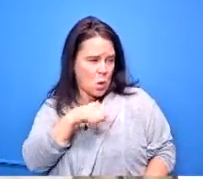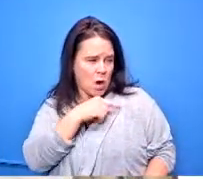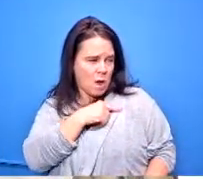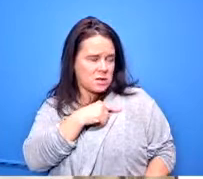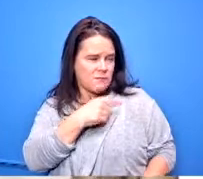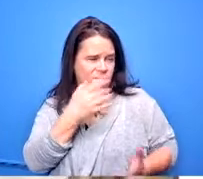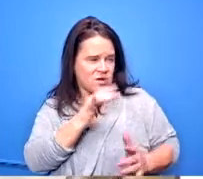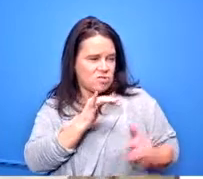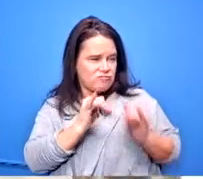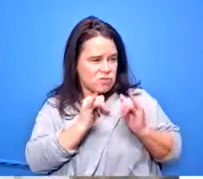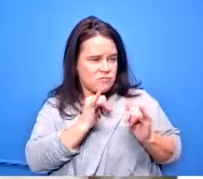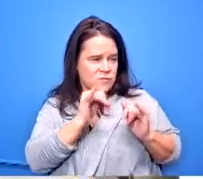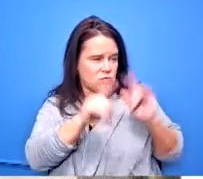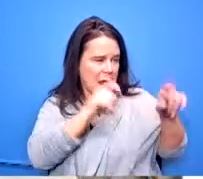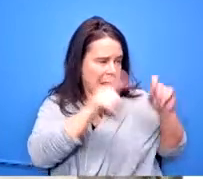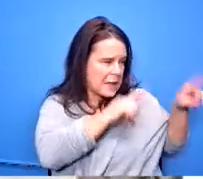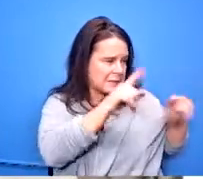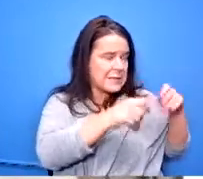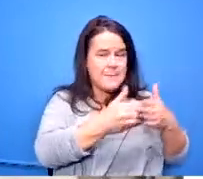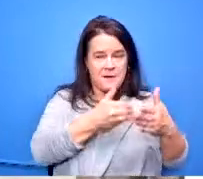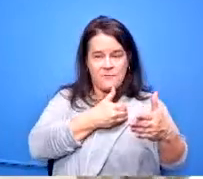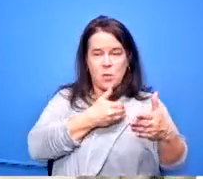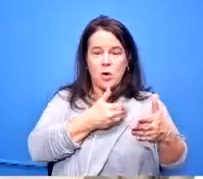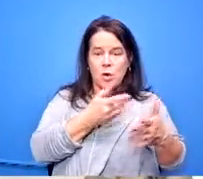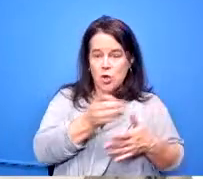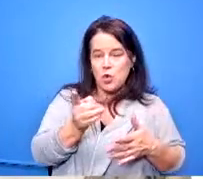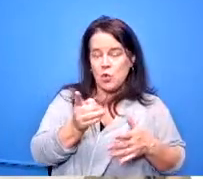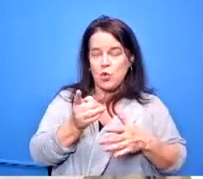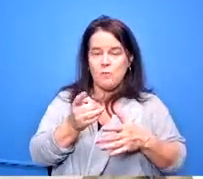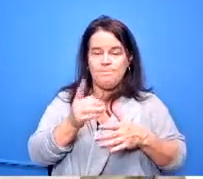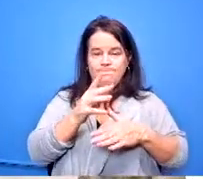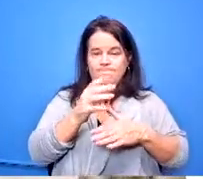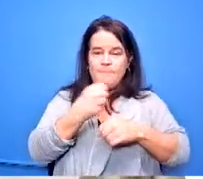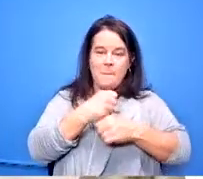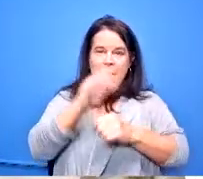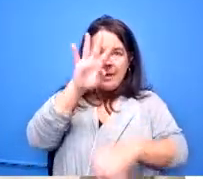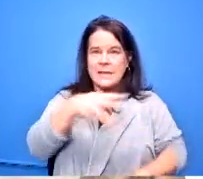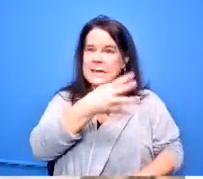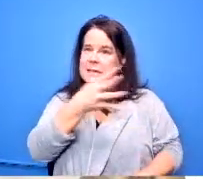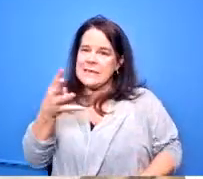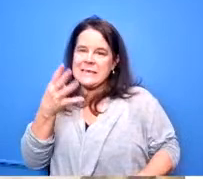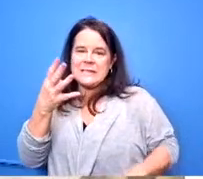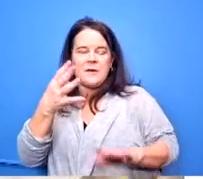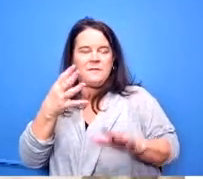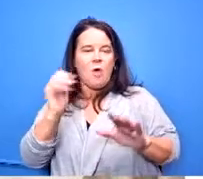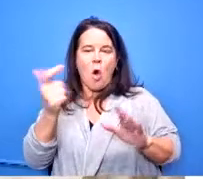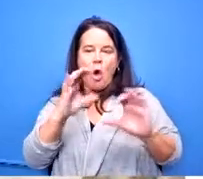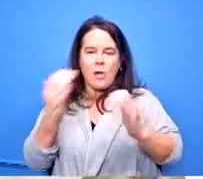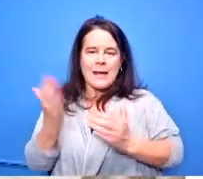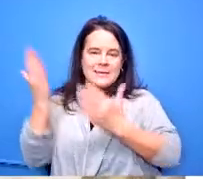program of studies together to come up with those so new teachers are welcome to offer those ideas